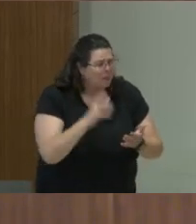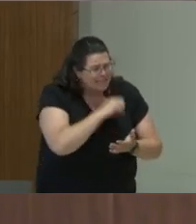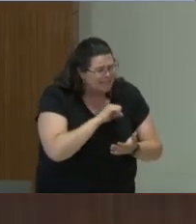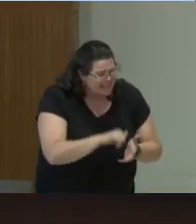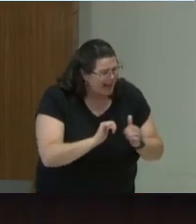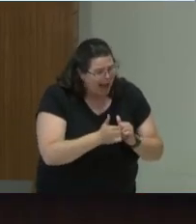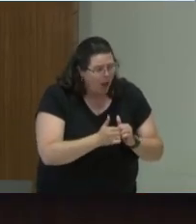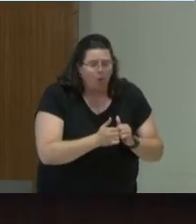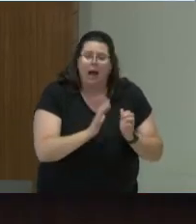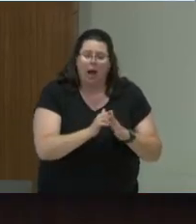And actually, the proceeds of the book,